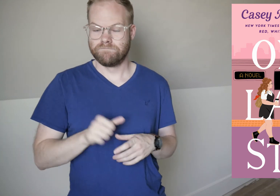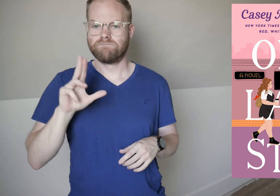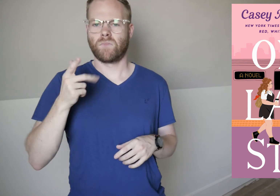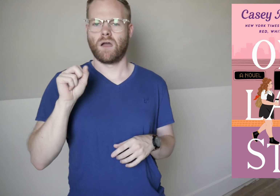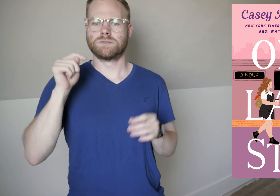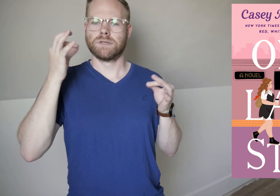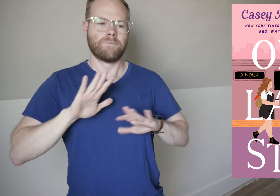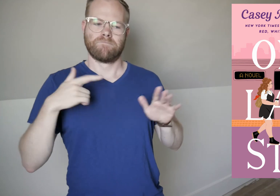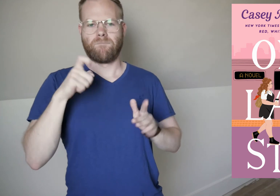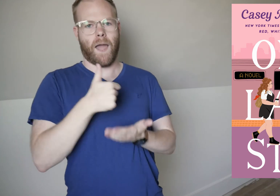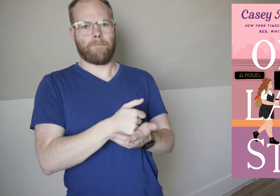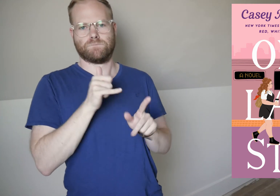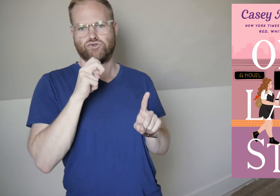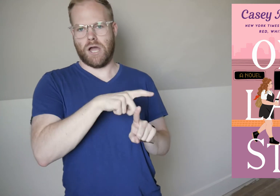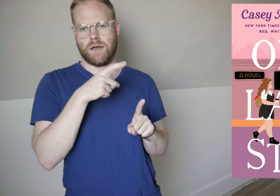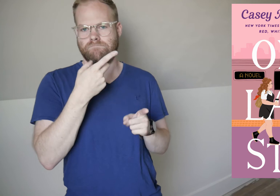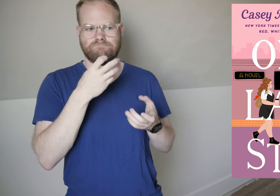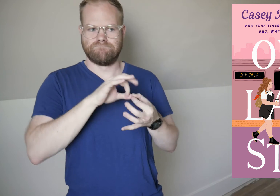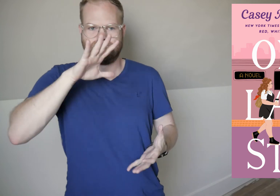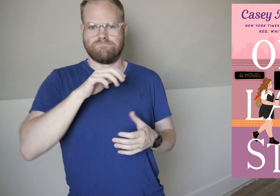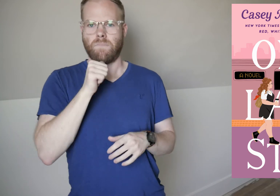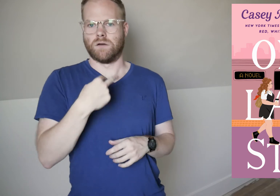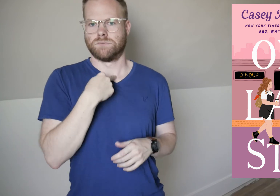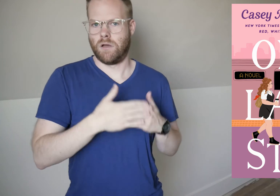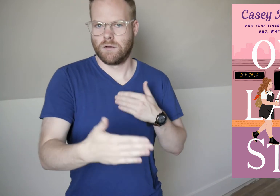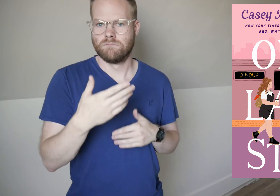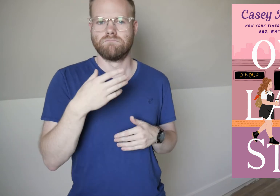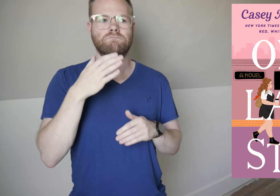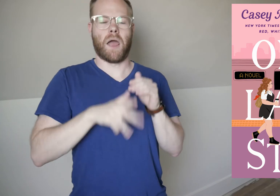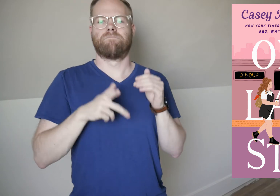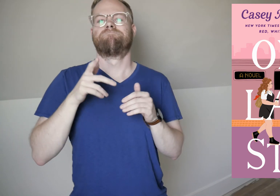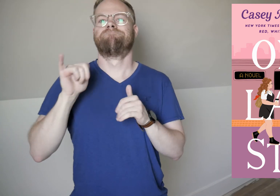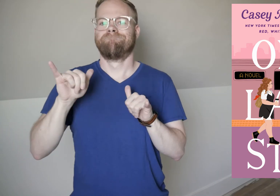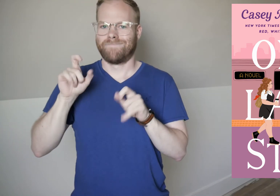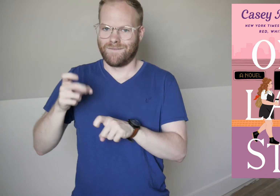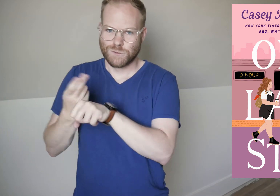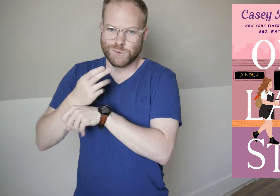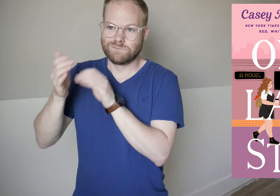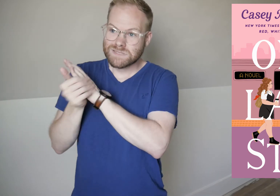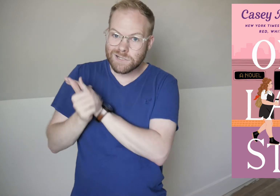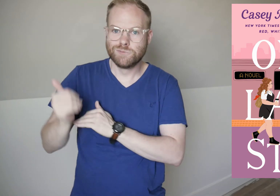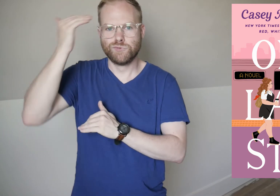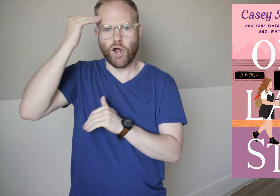August decides she has to help Jane get unstuck, and ends up having to call upon all the skills and knowledge